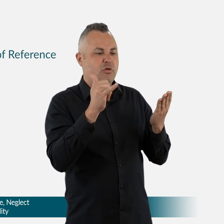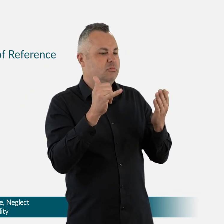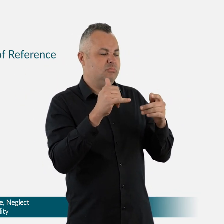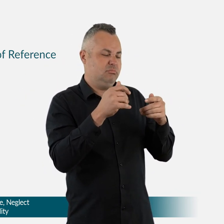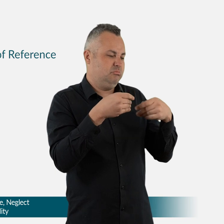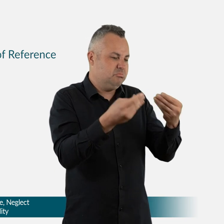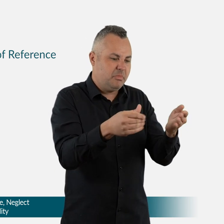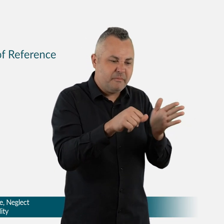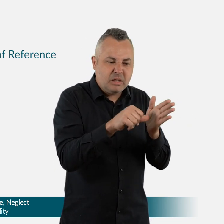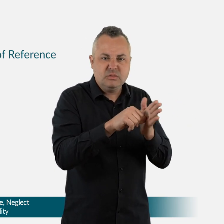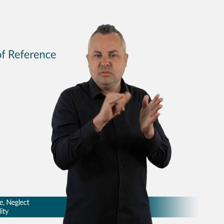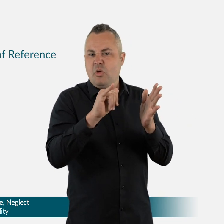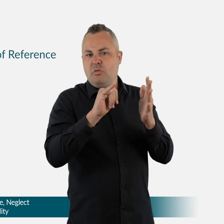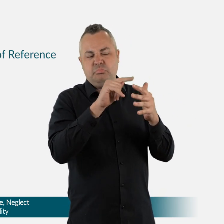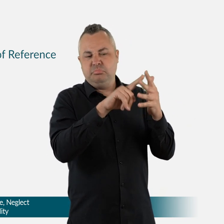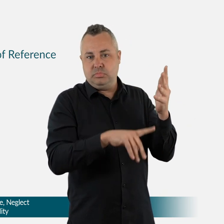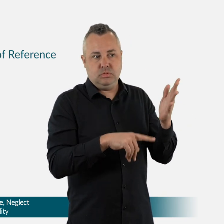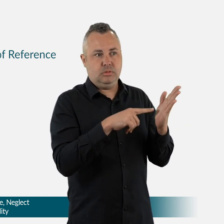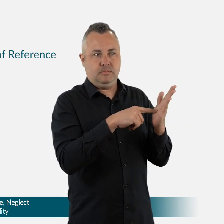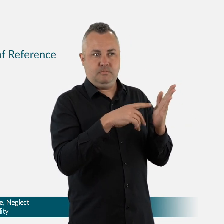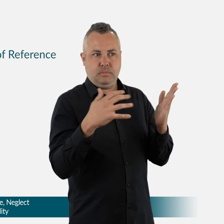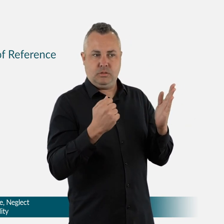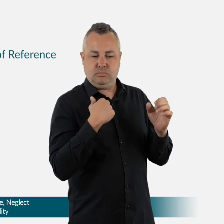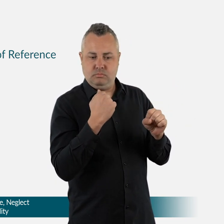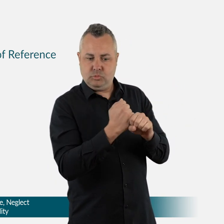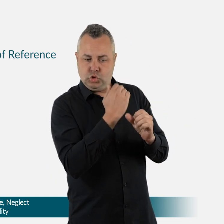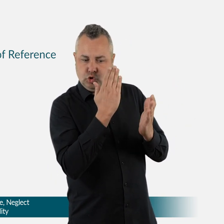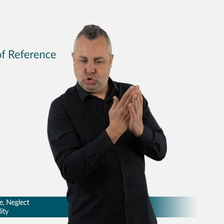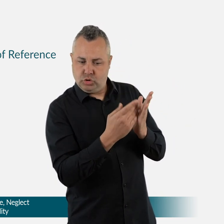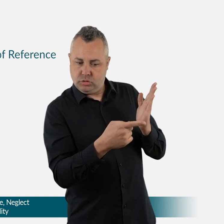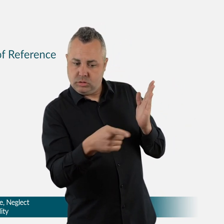Thirty per cent of respondents were people with disability.